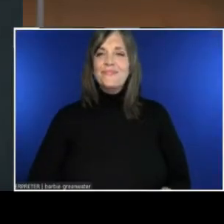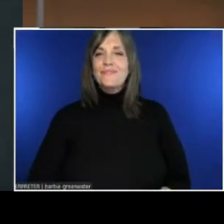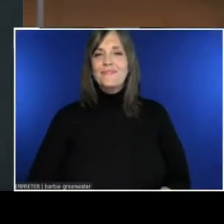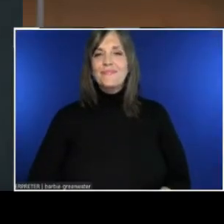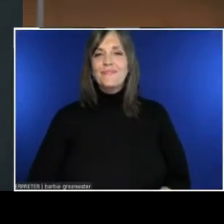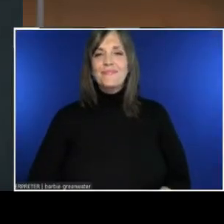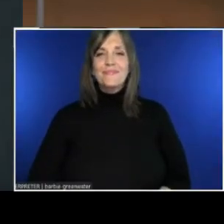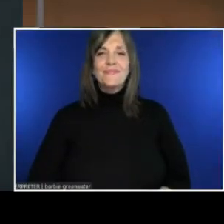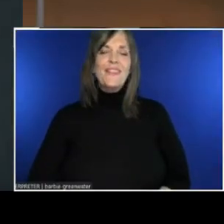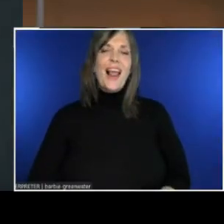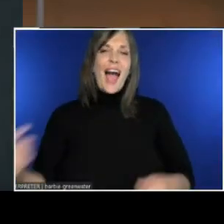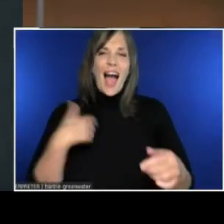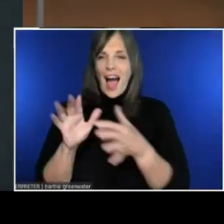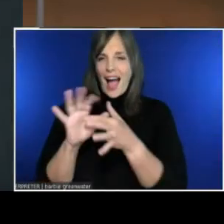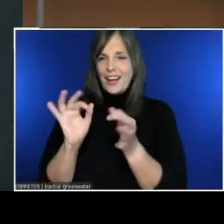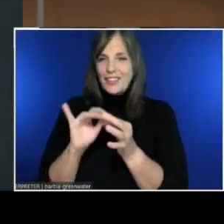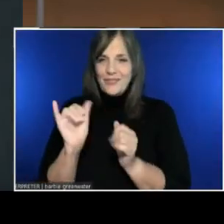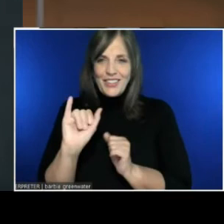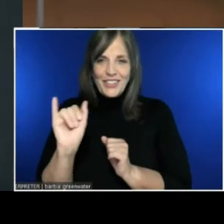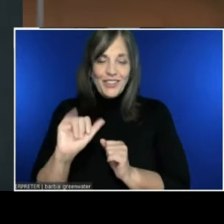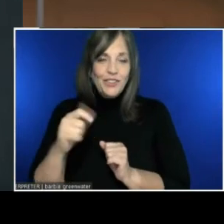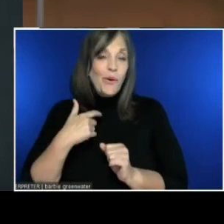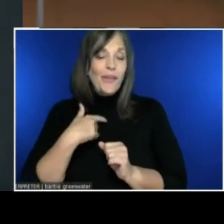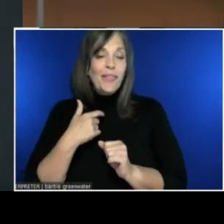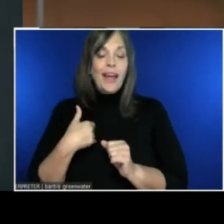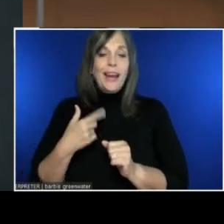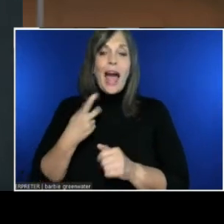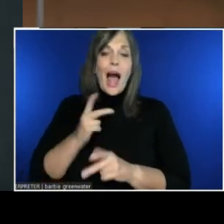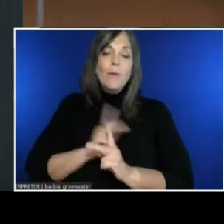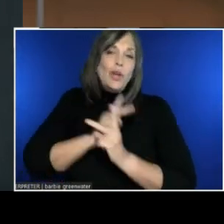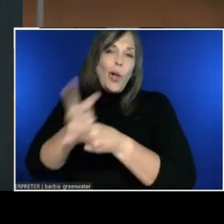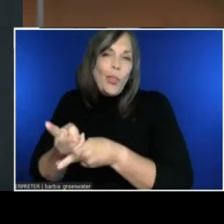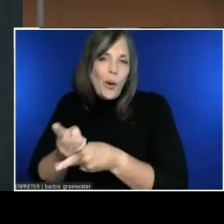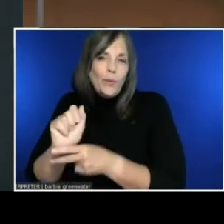to the AltSpace team, occasionally. And periodically.